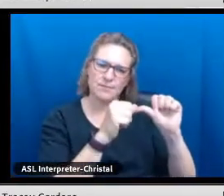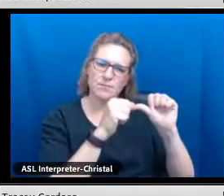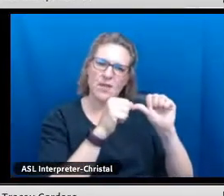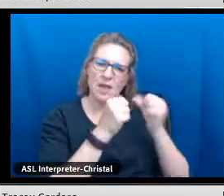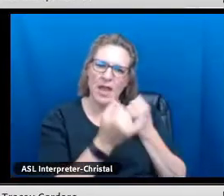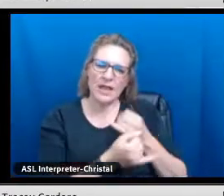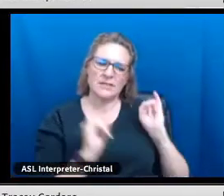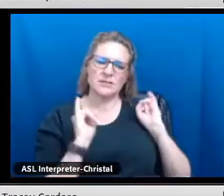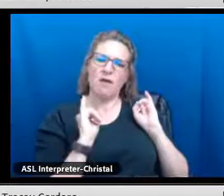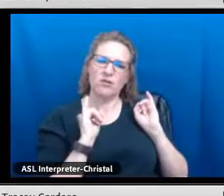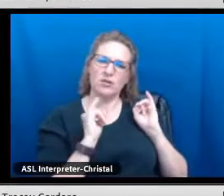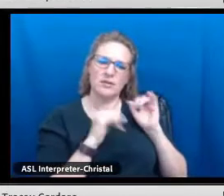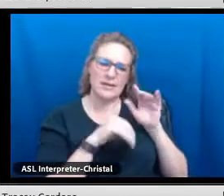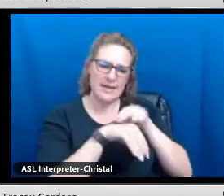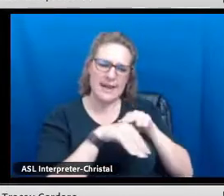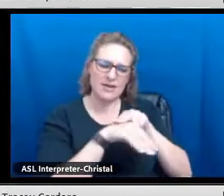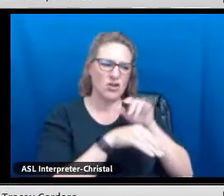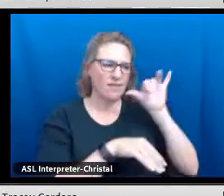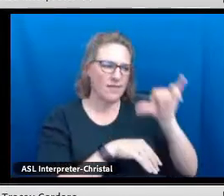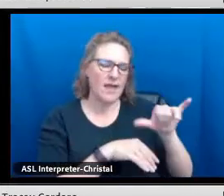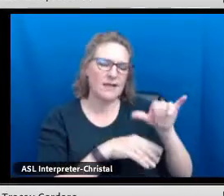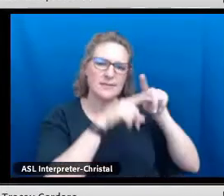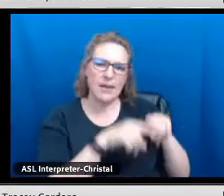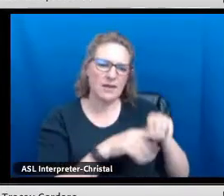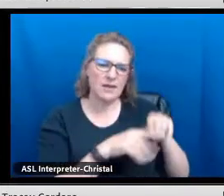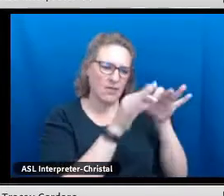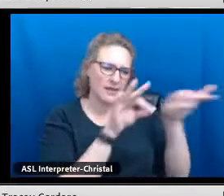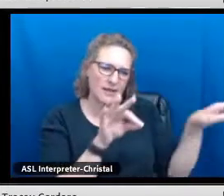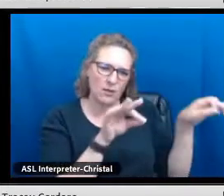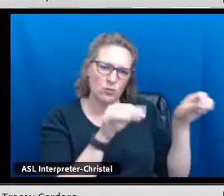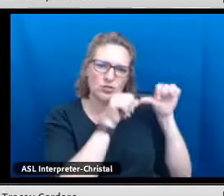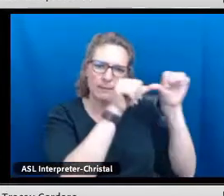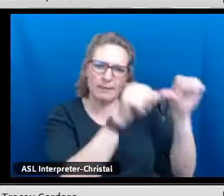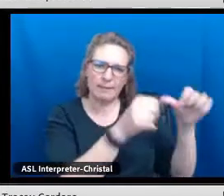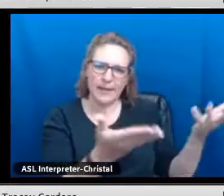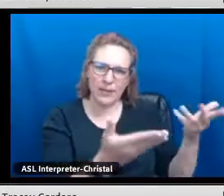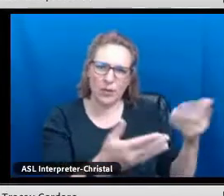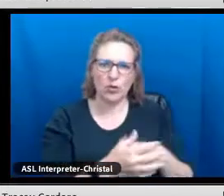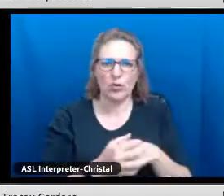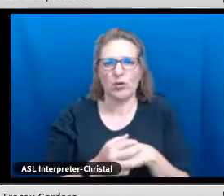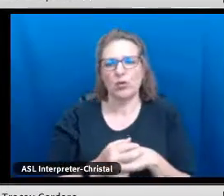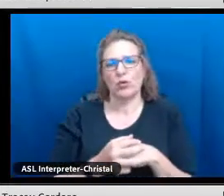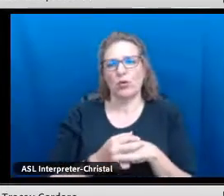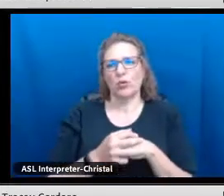It's about equity and sustaining a sovereign nation who's dependent on this language to